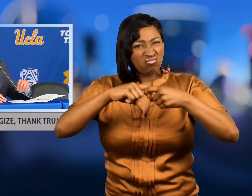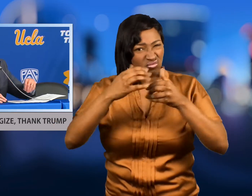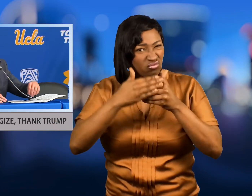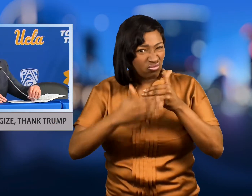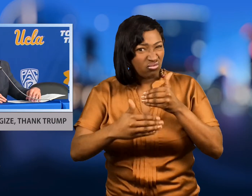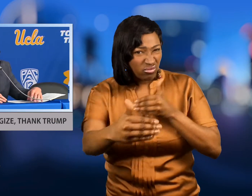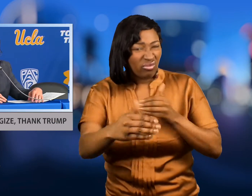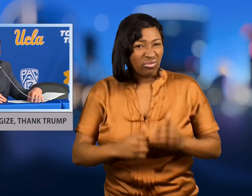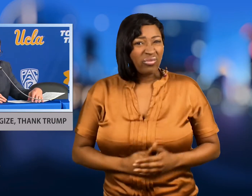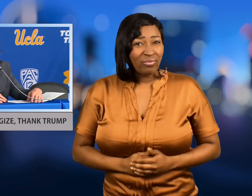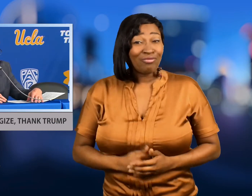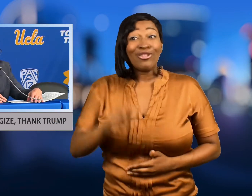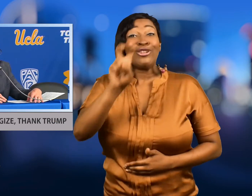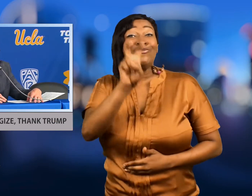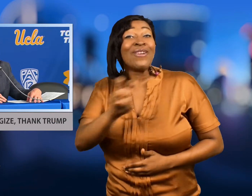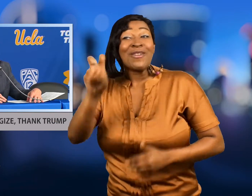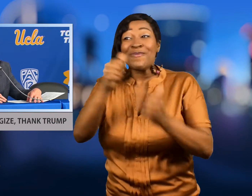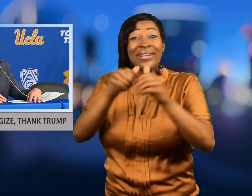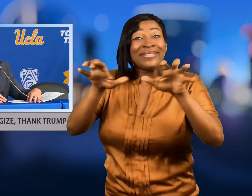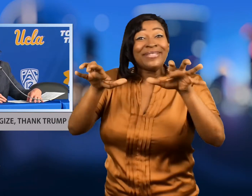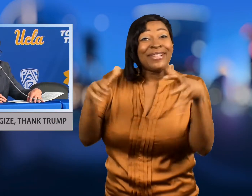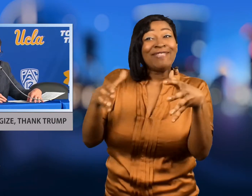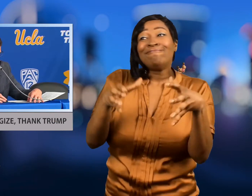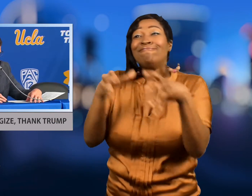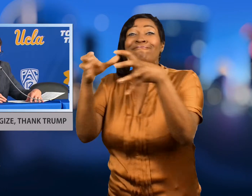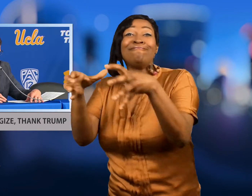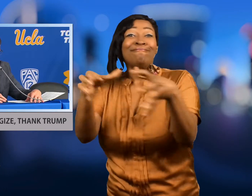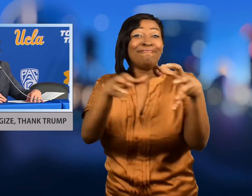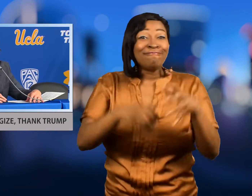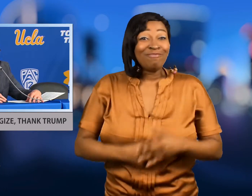indefinitely. They will not be allowed to travel with the team